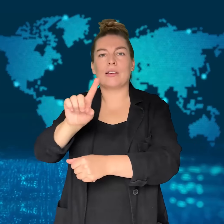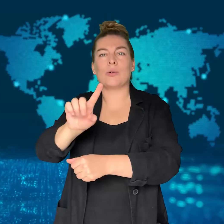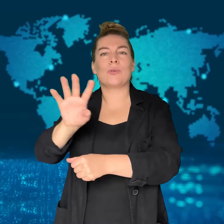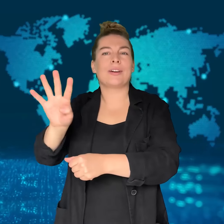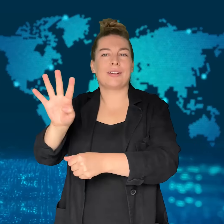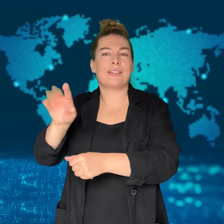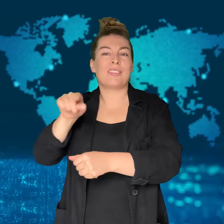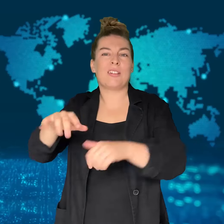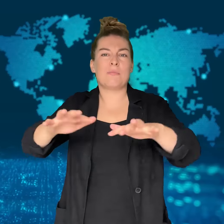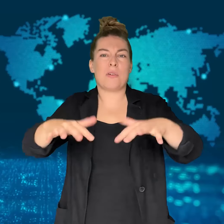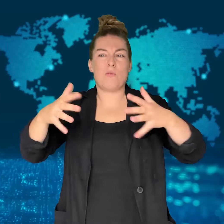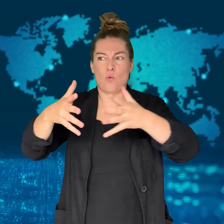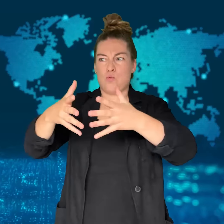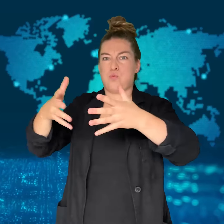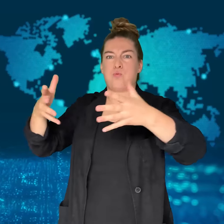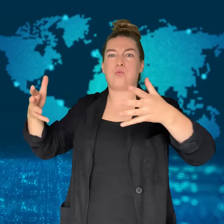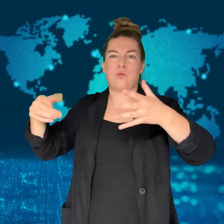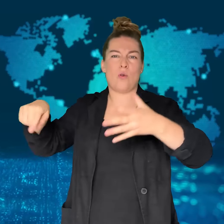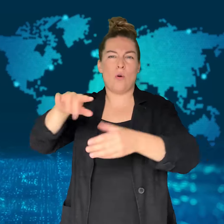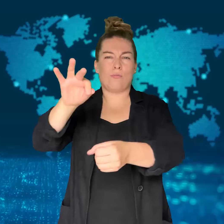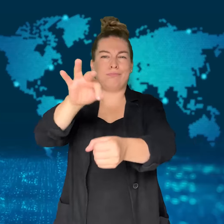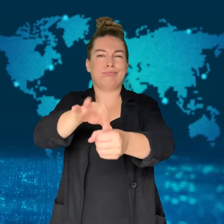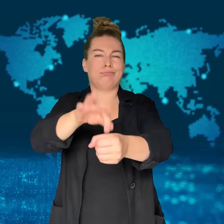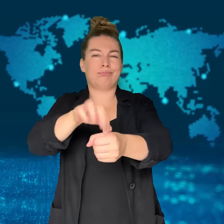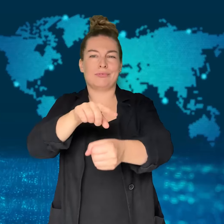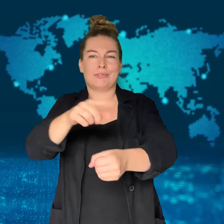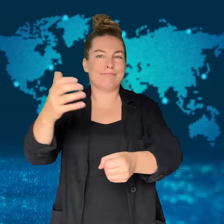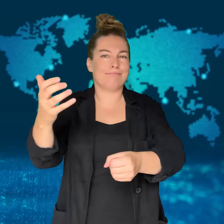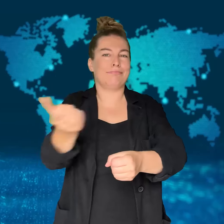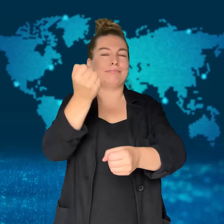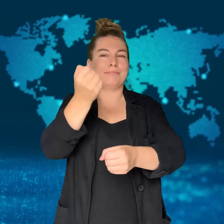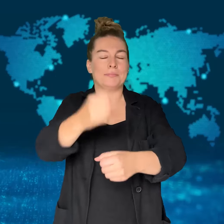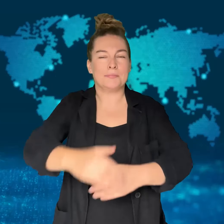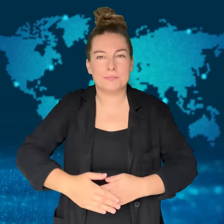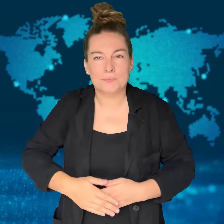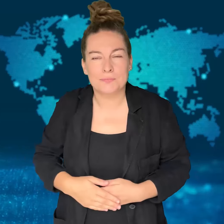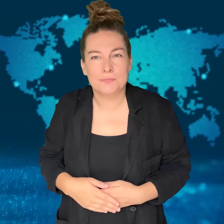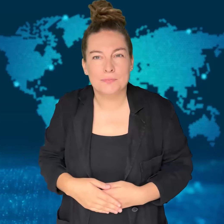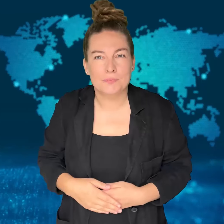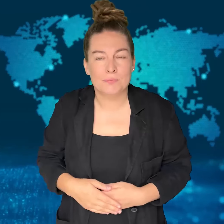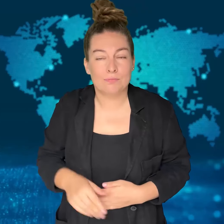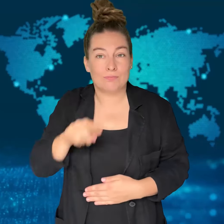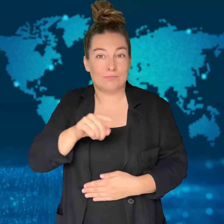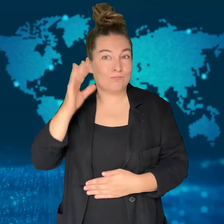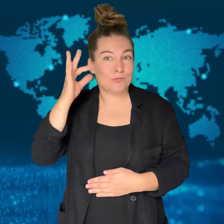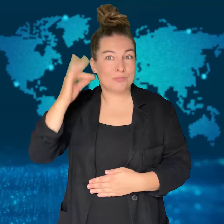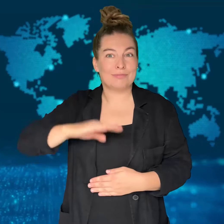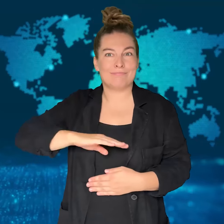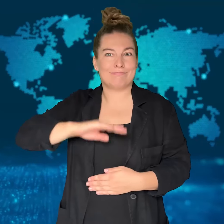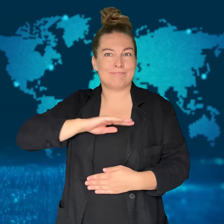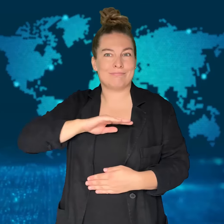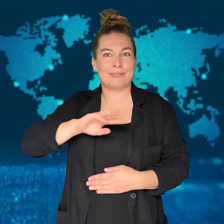because her party holds control of 314 out of 493 seats in parliament.